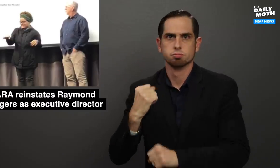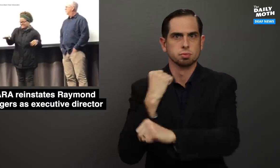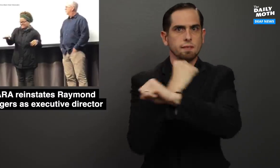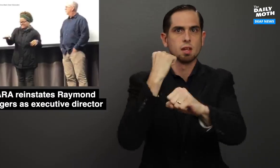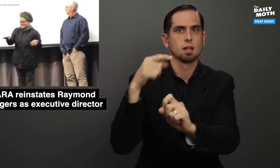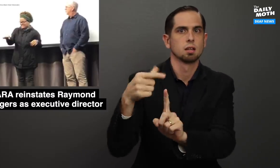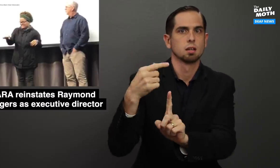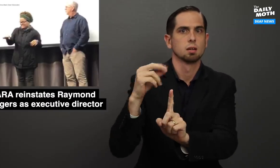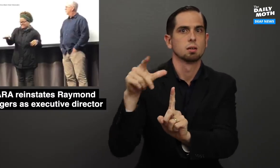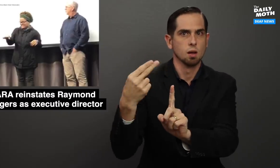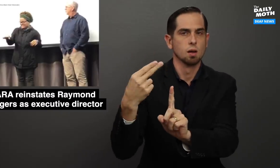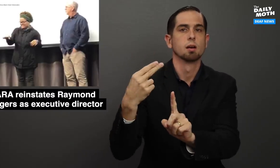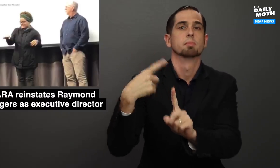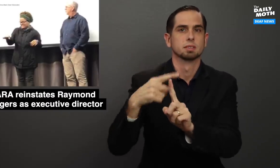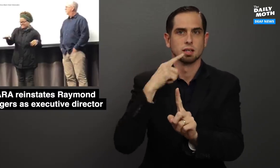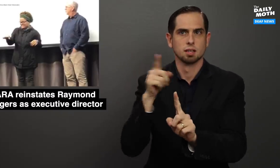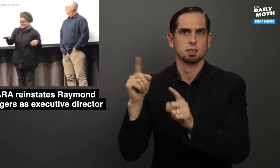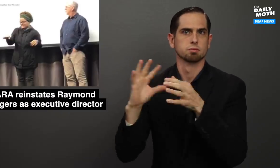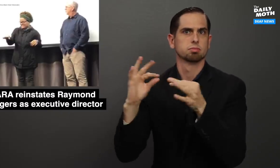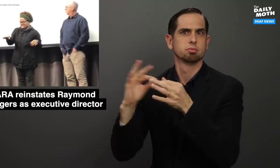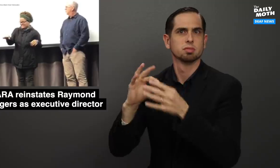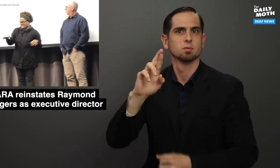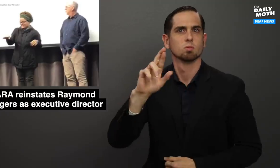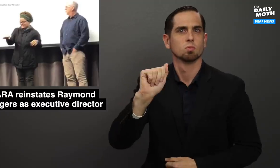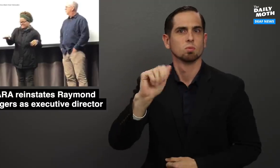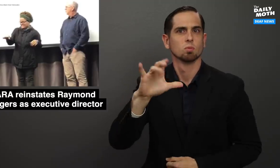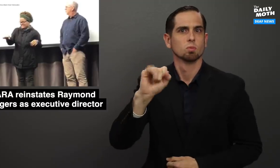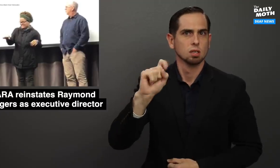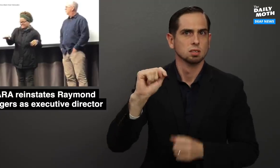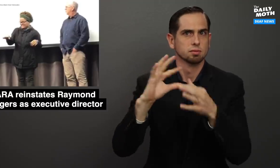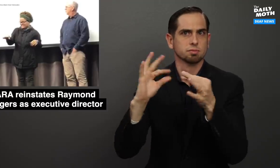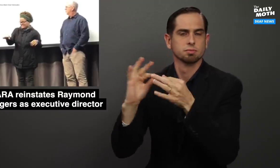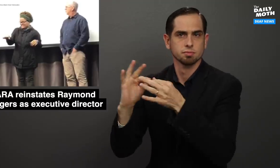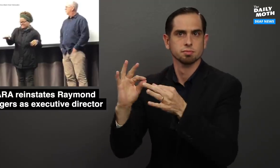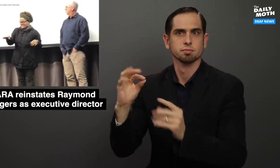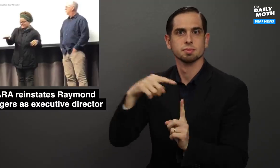defended Gough, and made racist remarks.